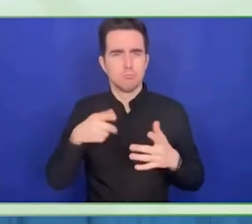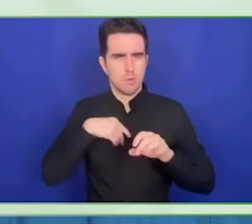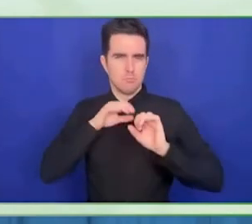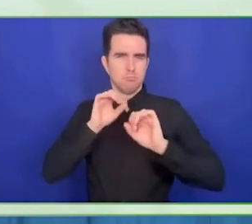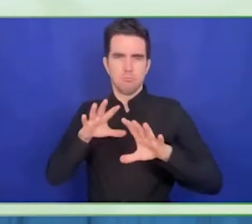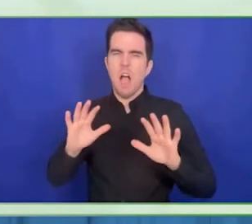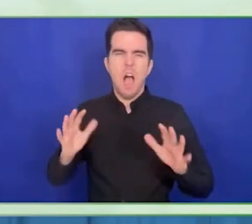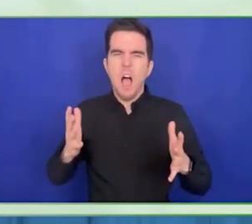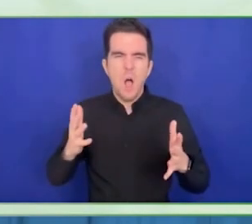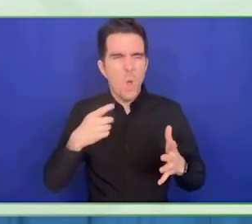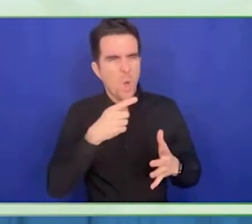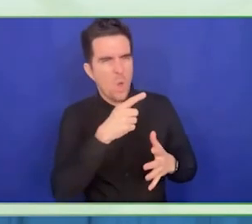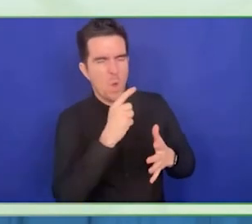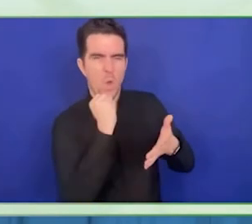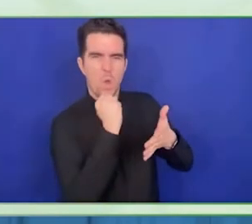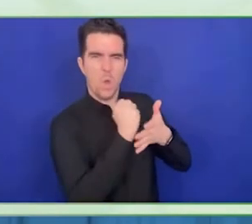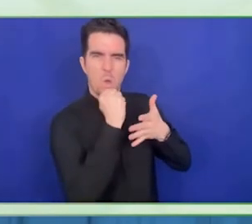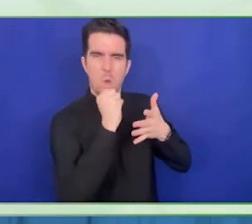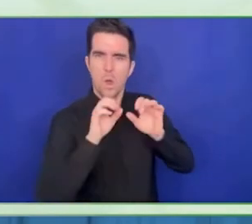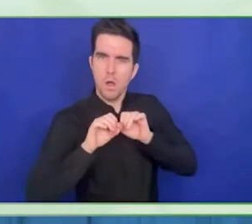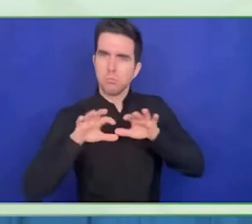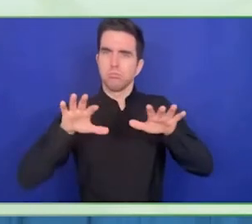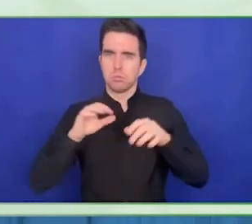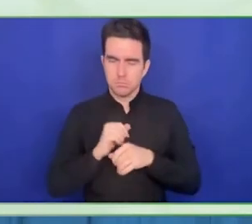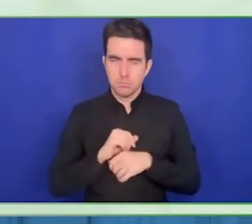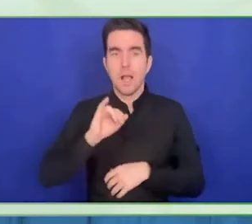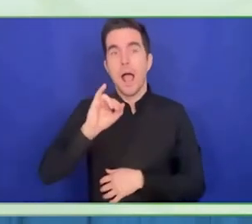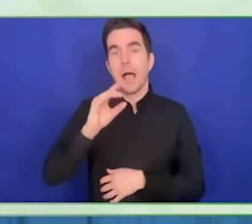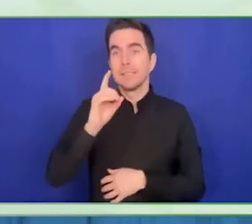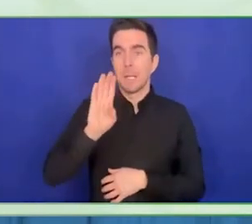They work with us and we are very proud of that.